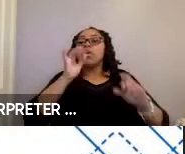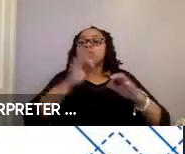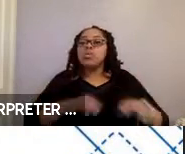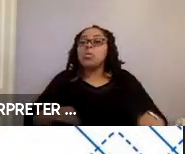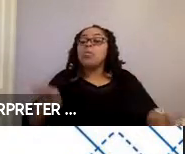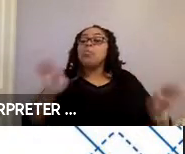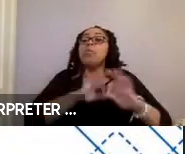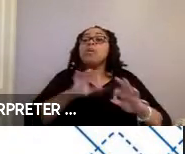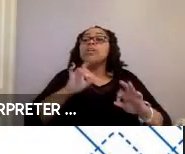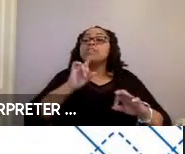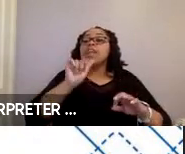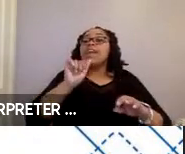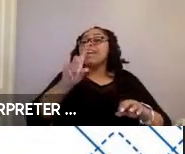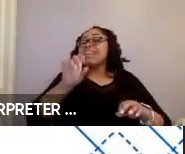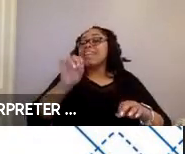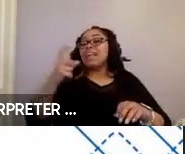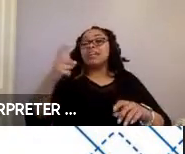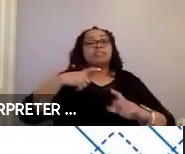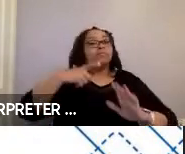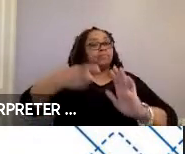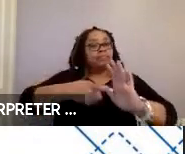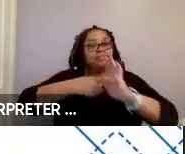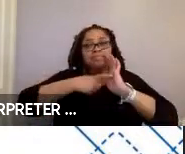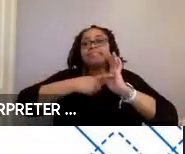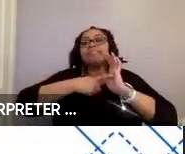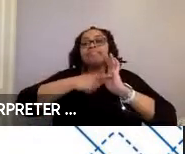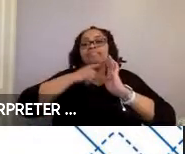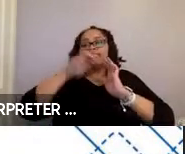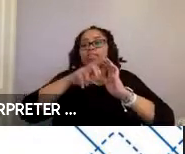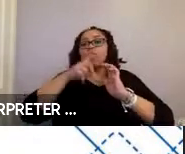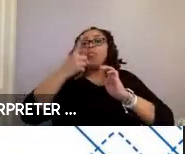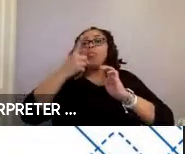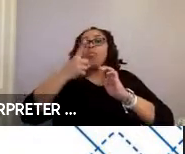the ADA mandates transit agencies make at least one of the two designated securement